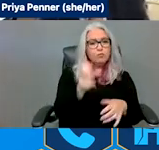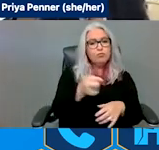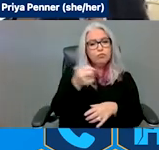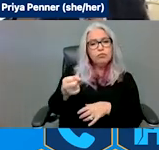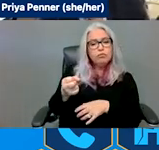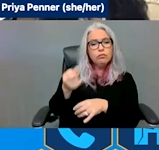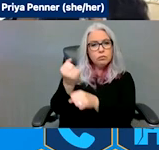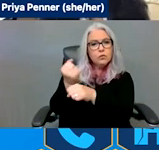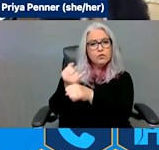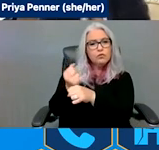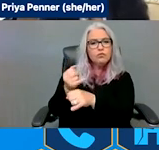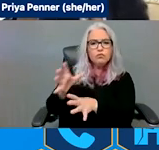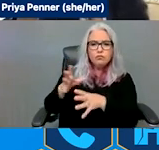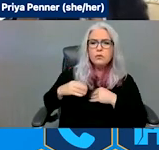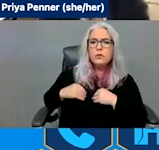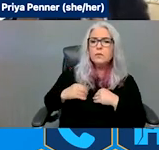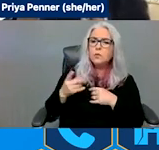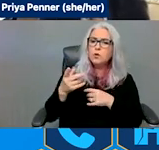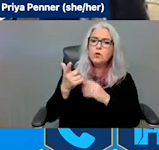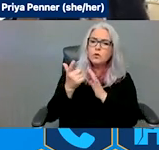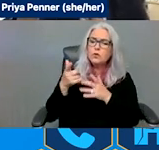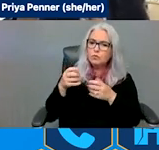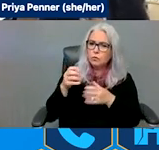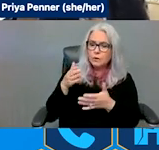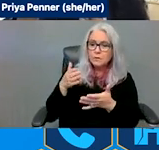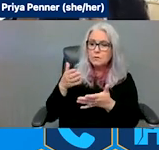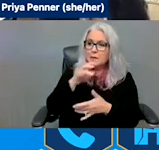course, would increase institutionalization.